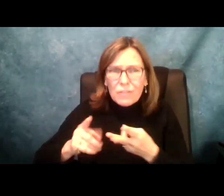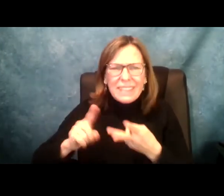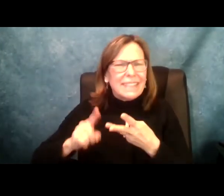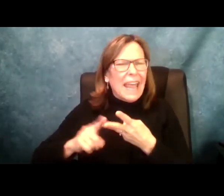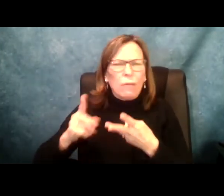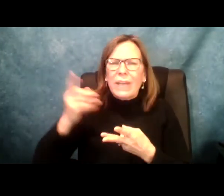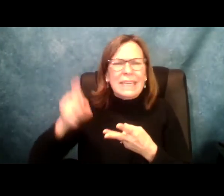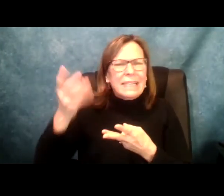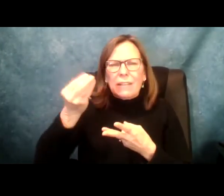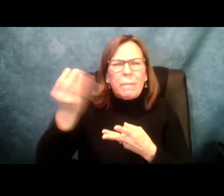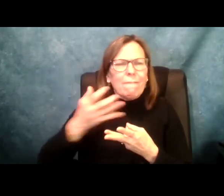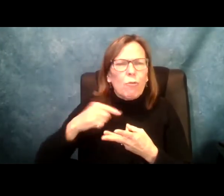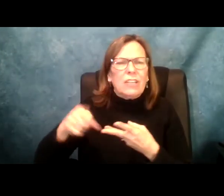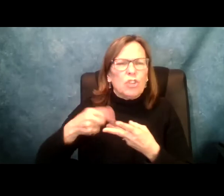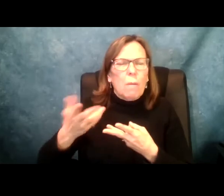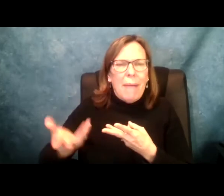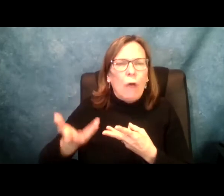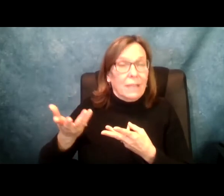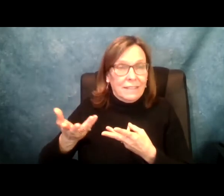care services, the type of home care services being